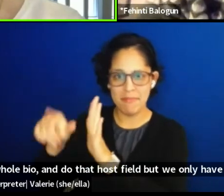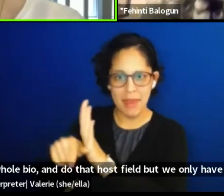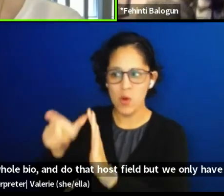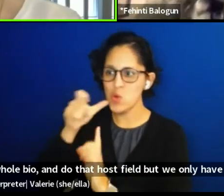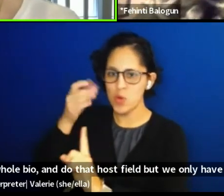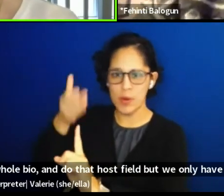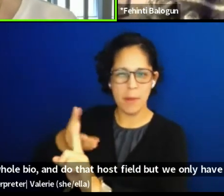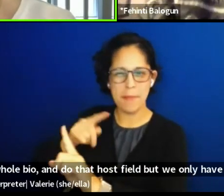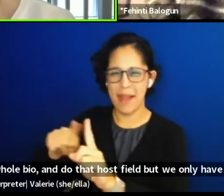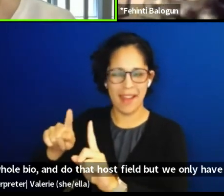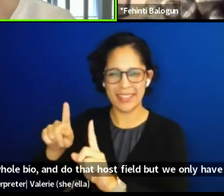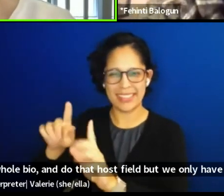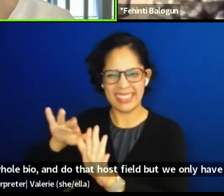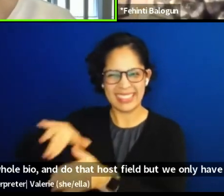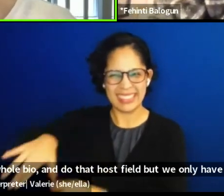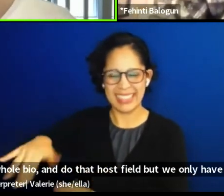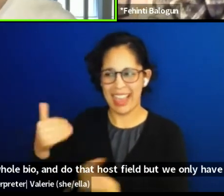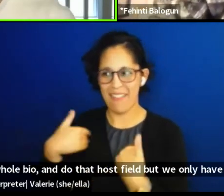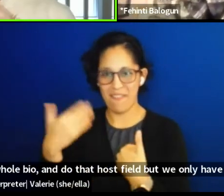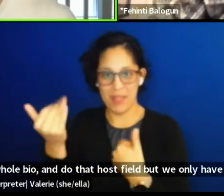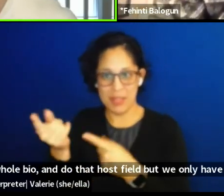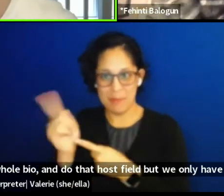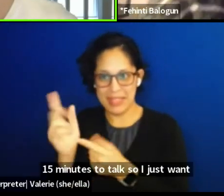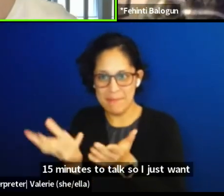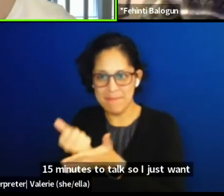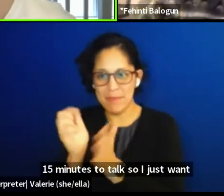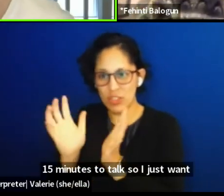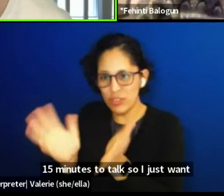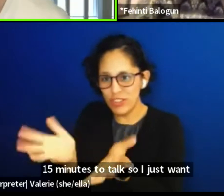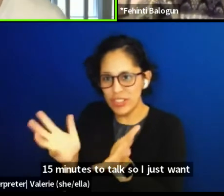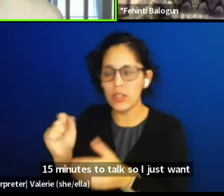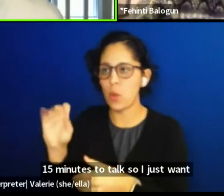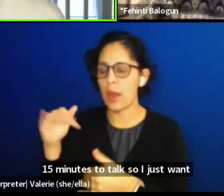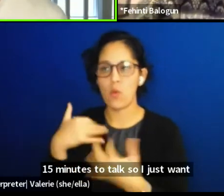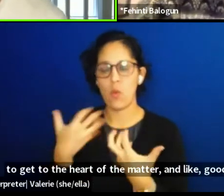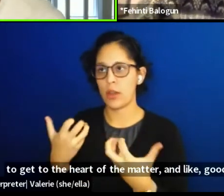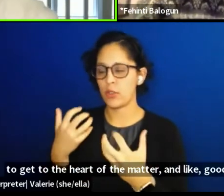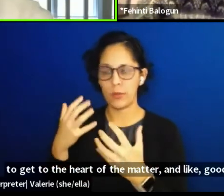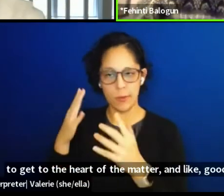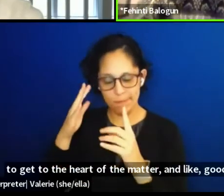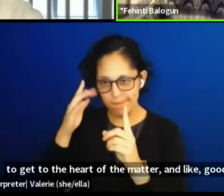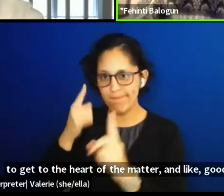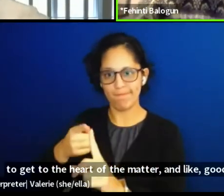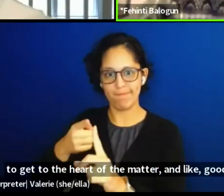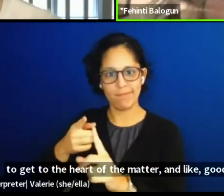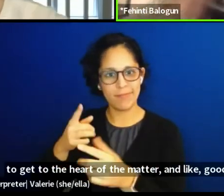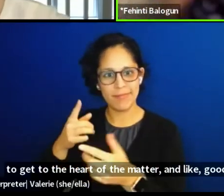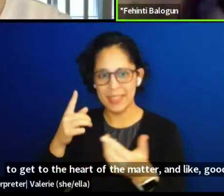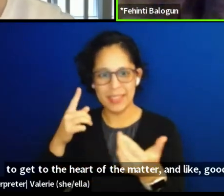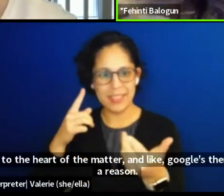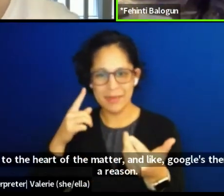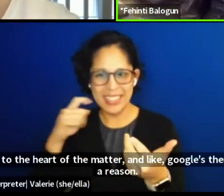So I just wanna get to the heart of the matter and like, Google's there for a reason to find out all about you